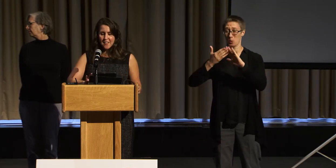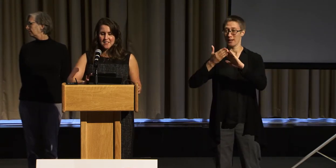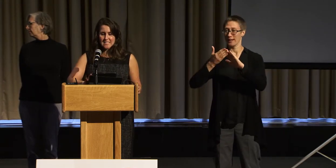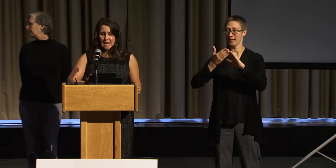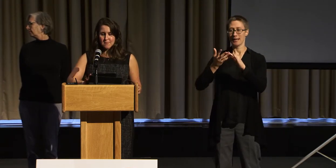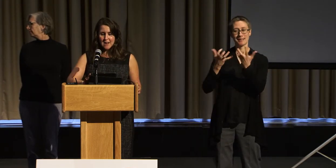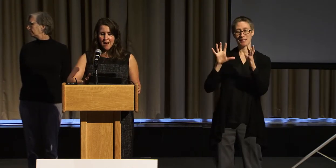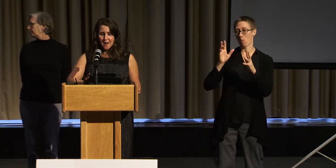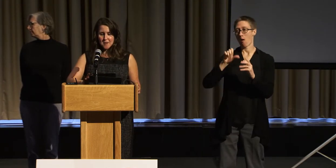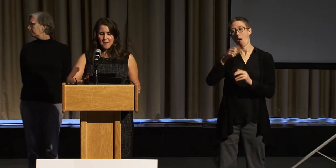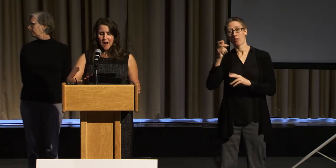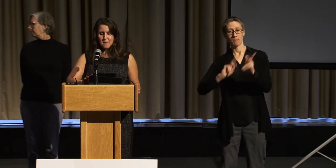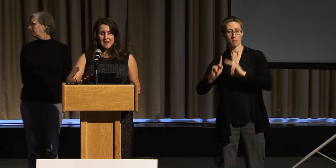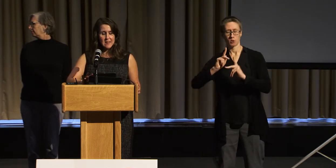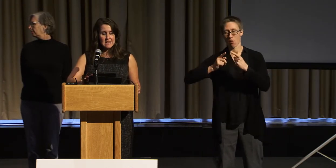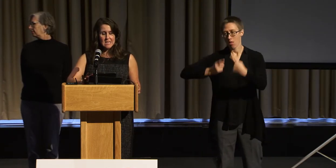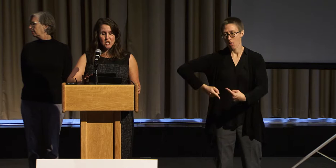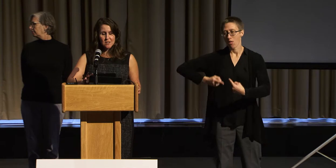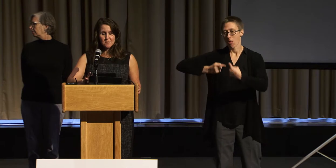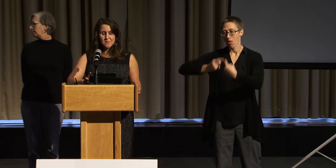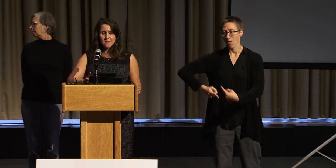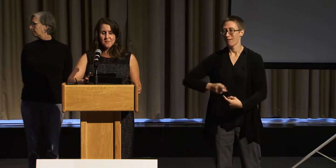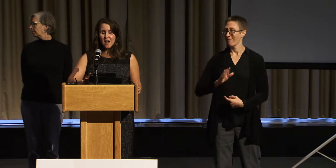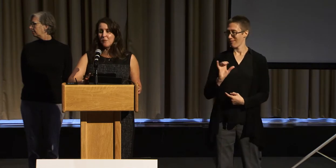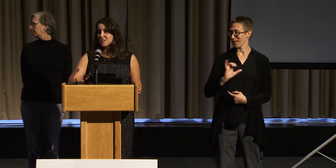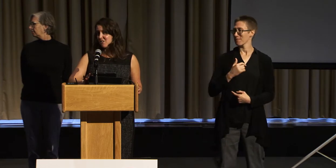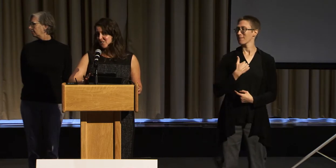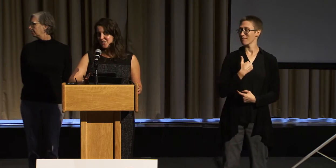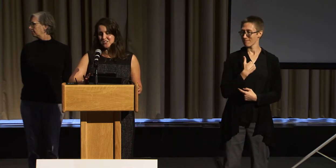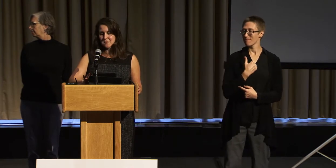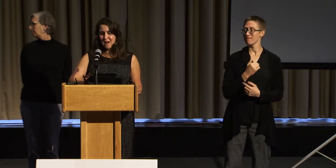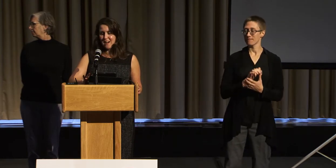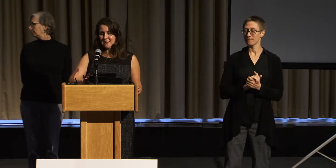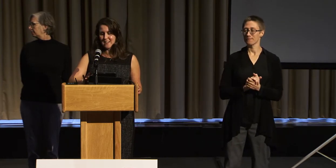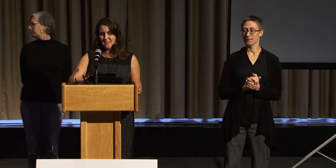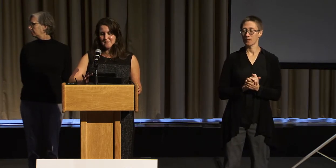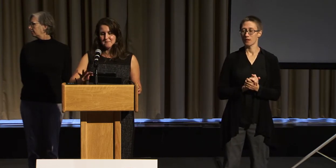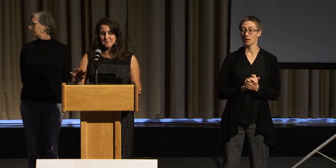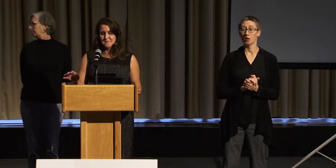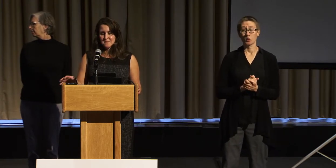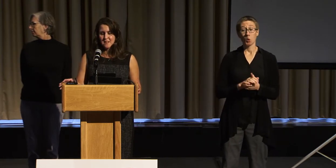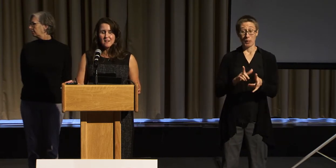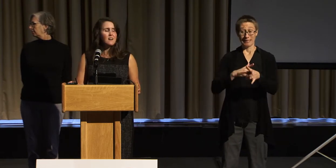At the same time I began teaching, I was also losing my eyesight.